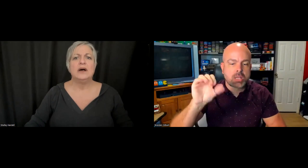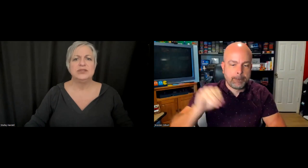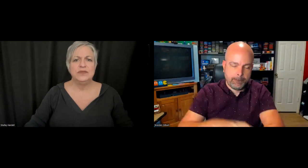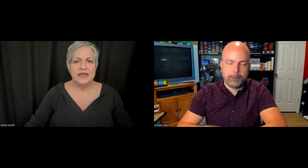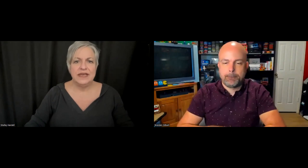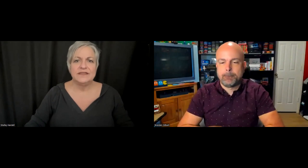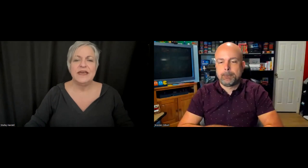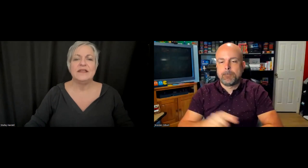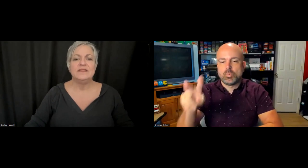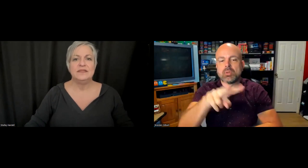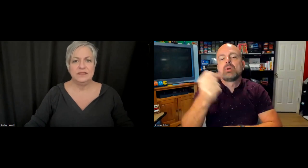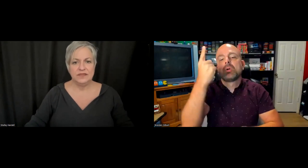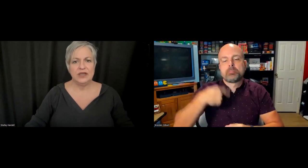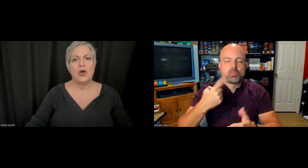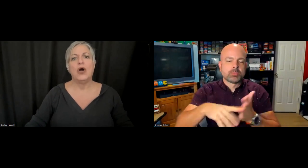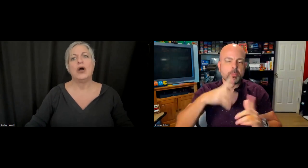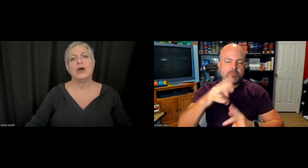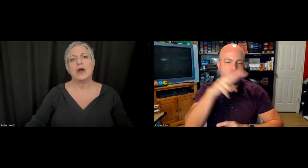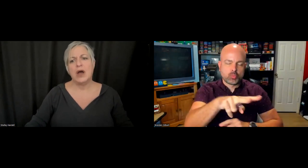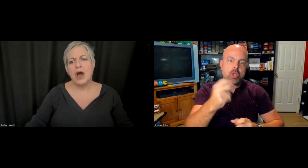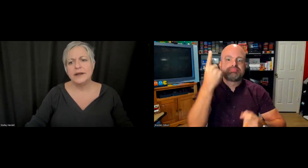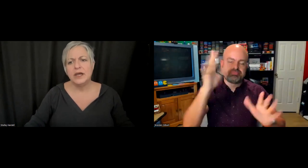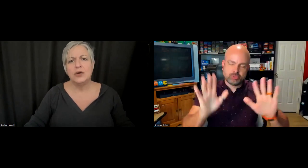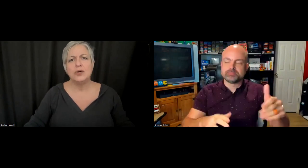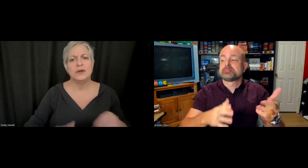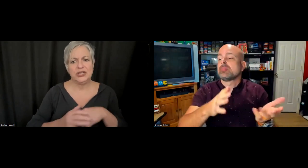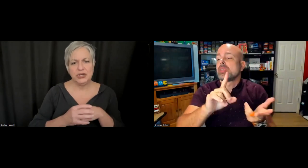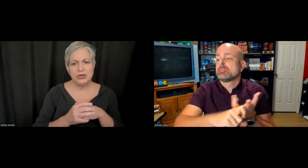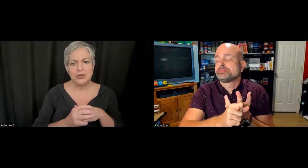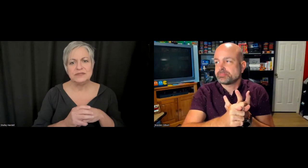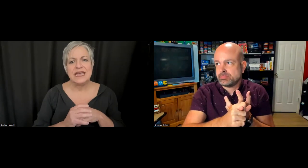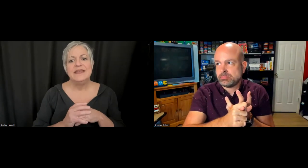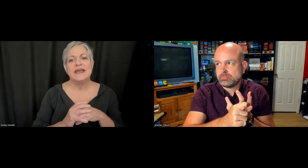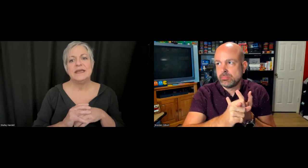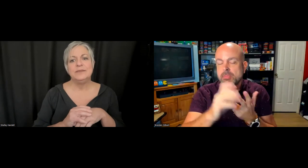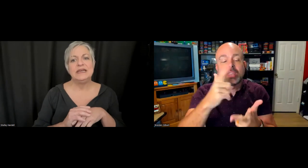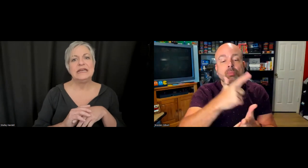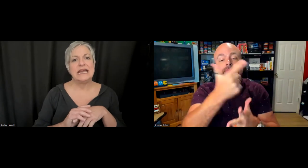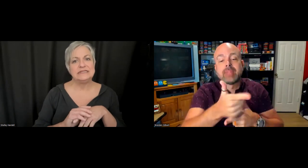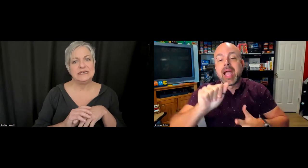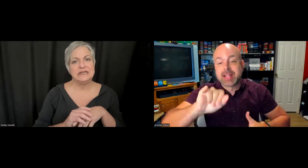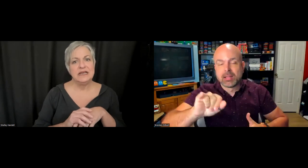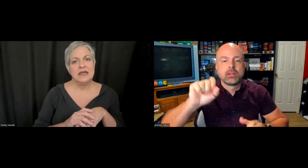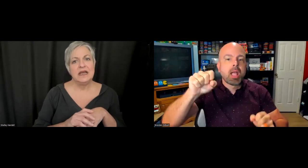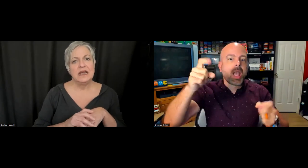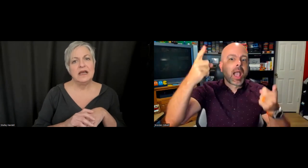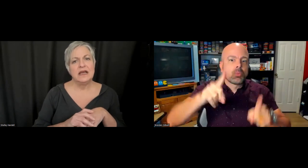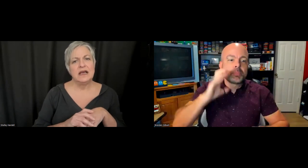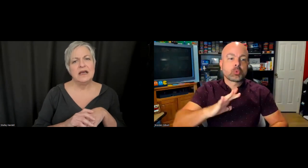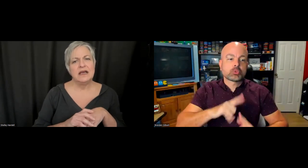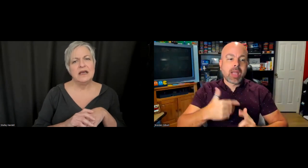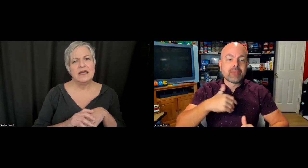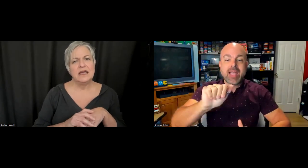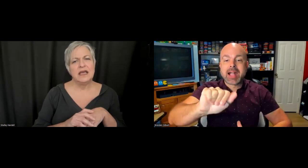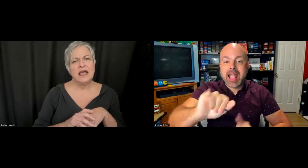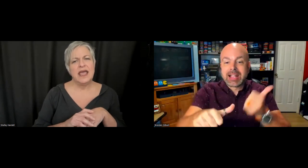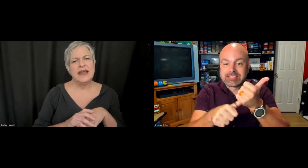also think that there are audio cues that can be connected, and